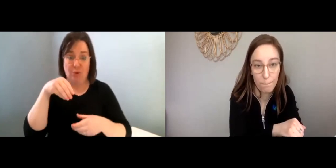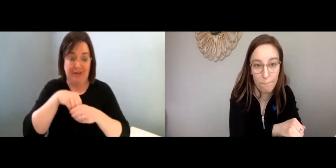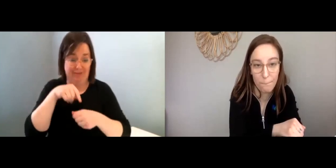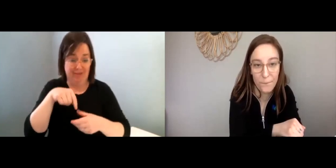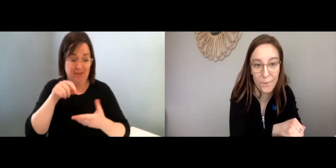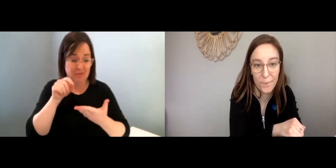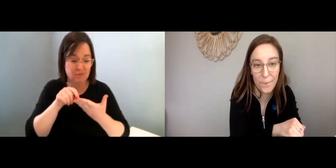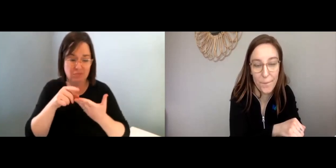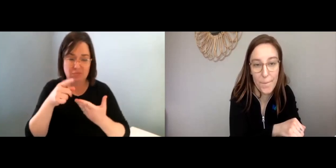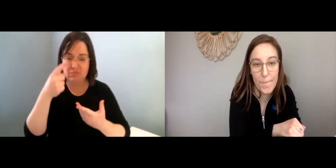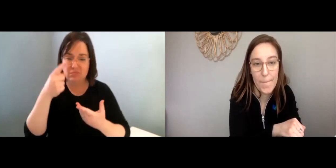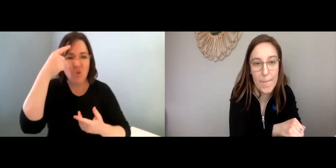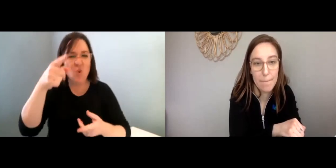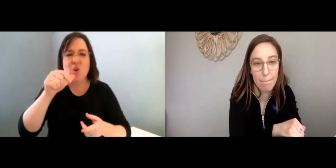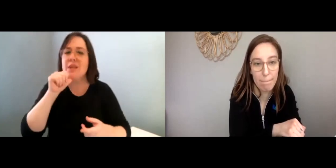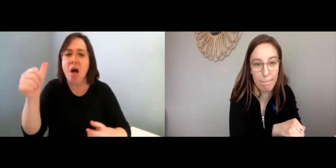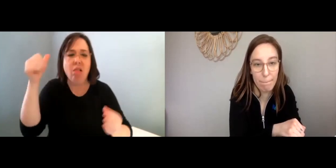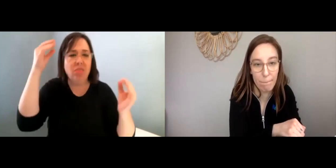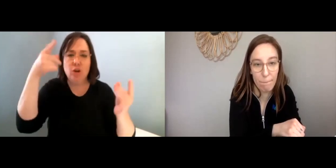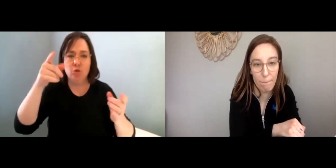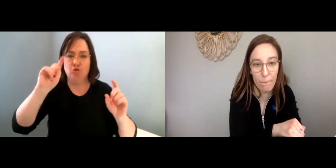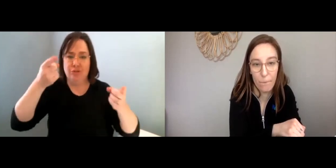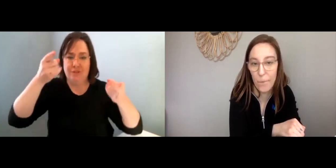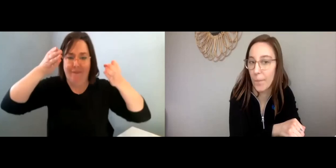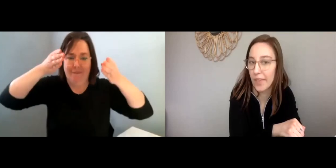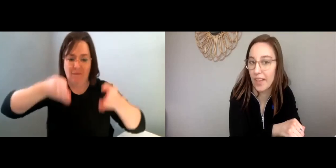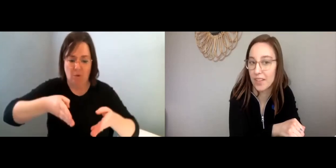because you don’t have to think about anything, you know?